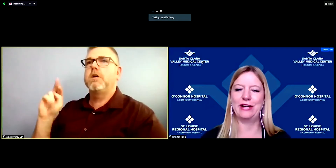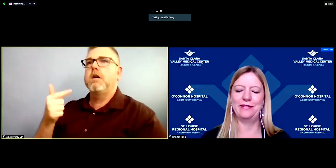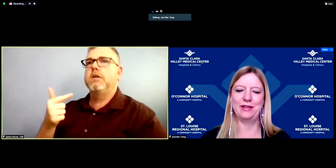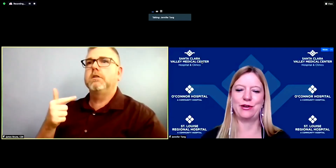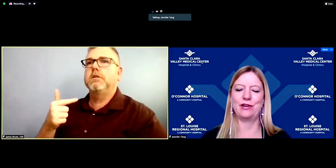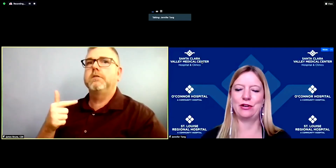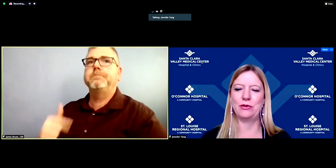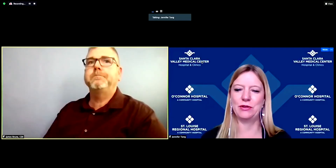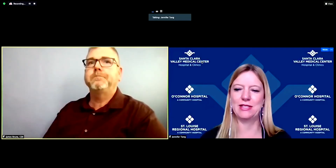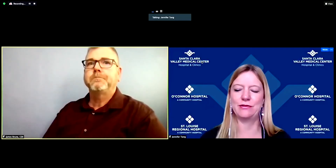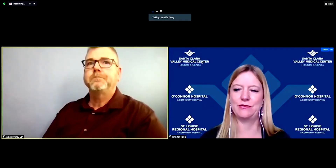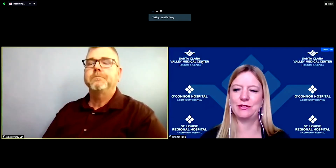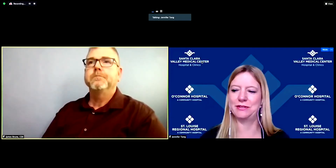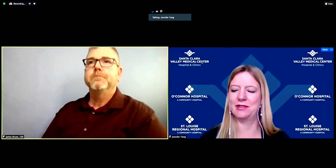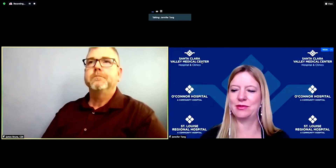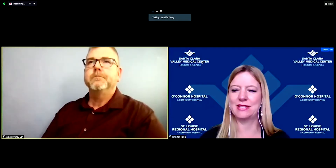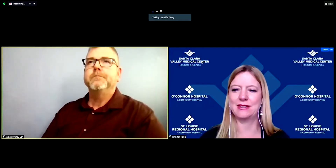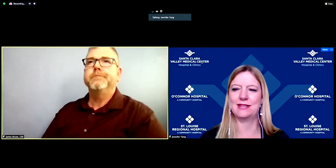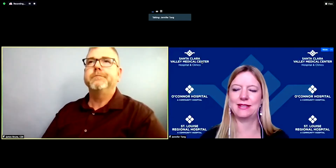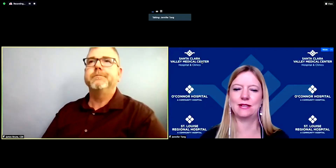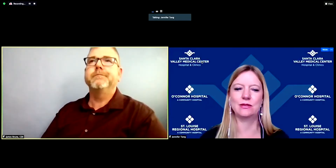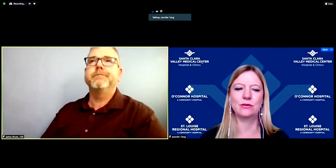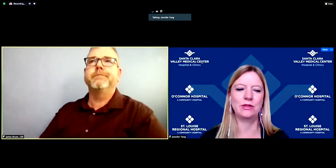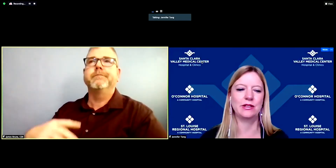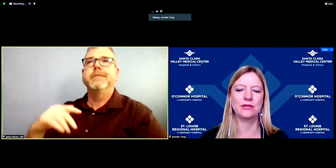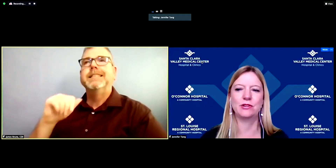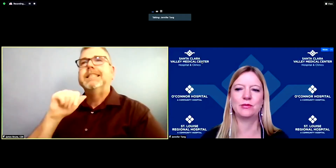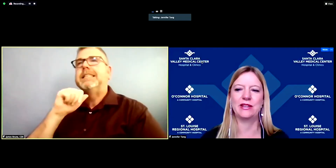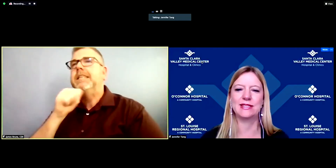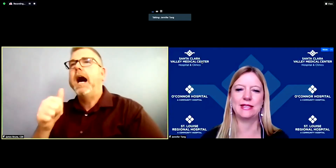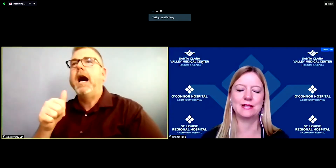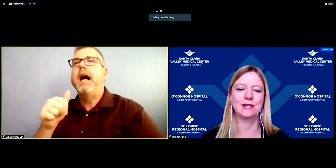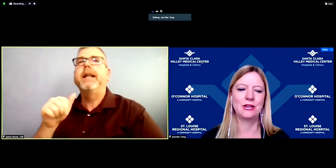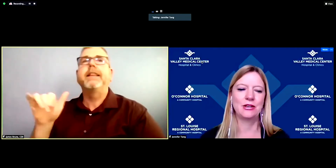then part of our order gets fulfilled. The process is that we are told by the state